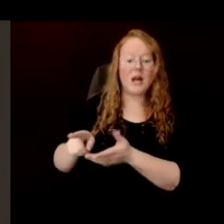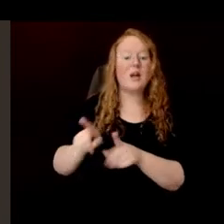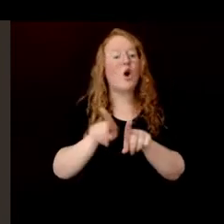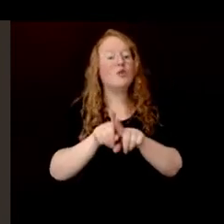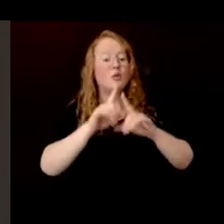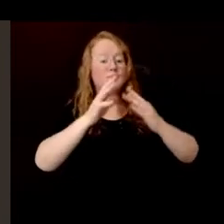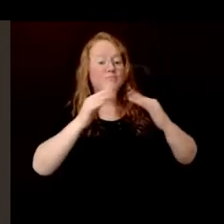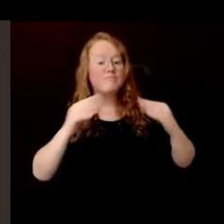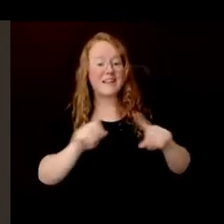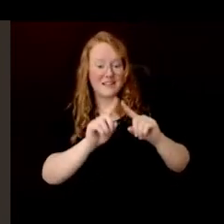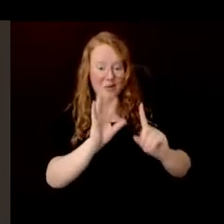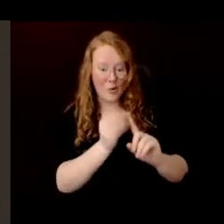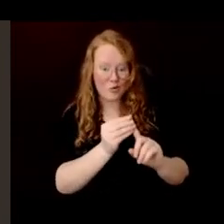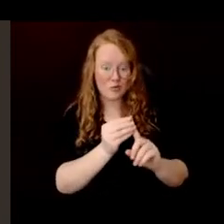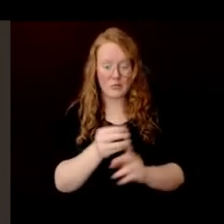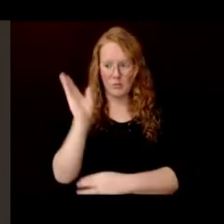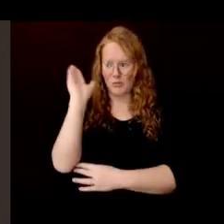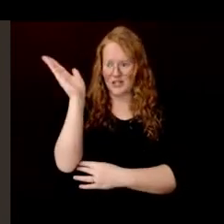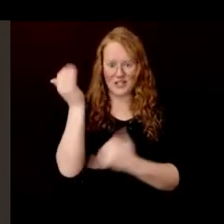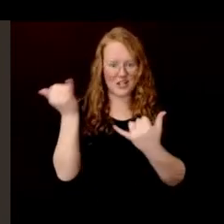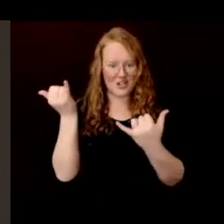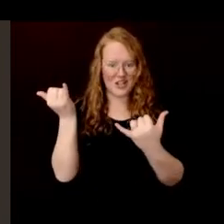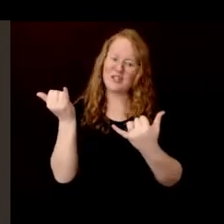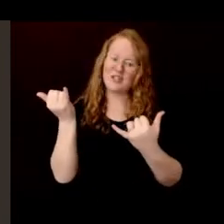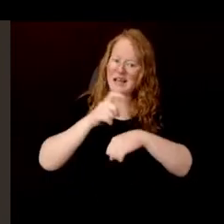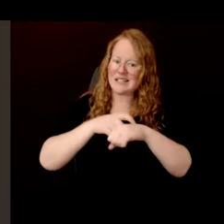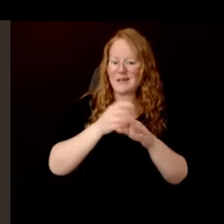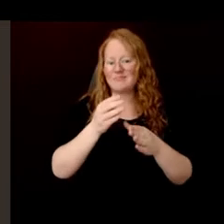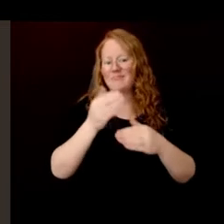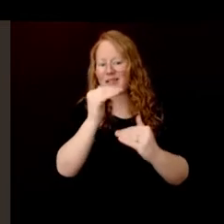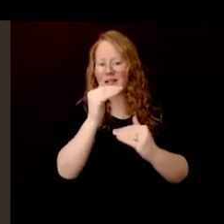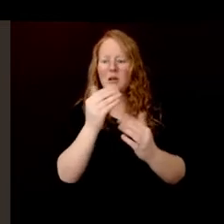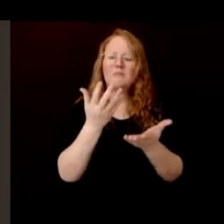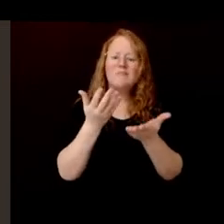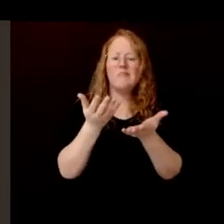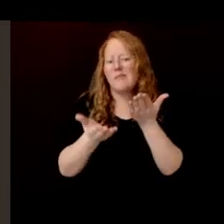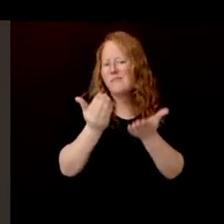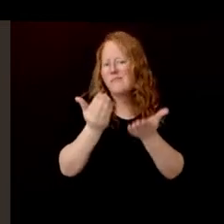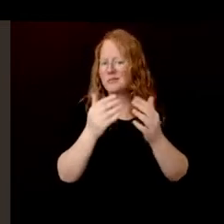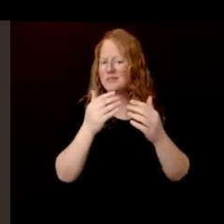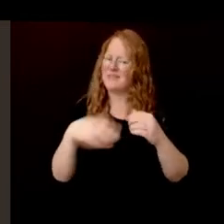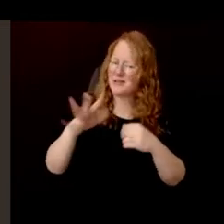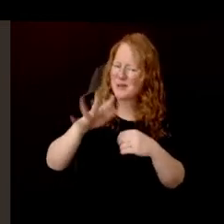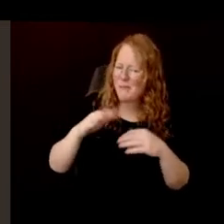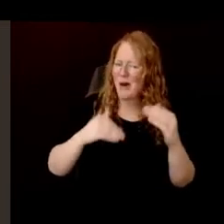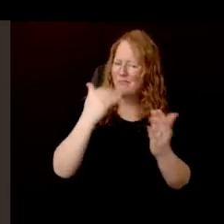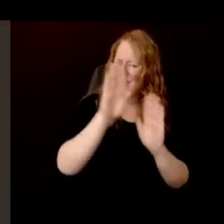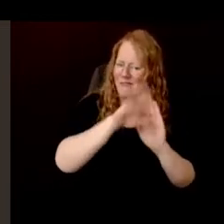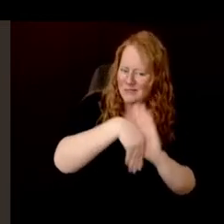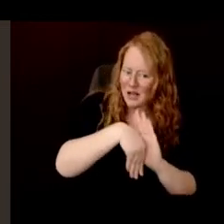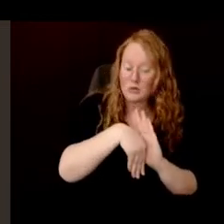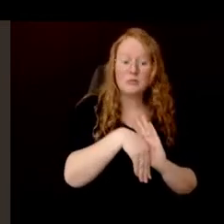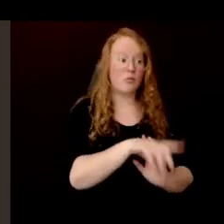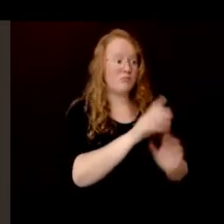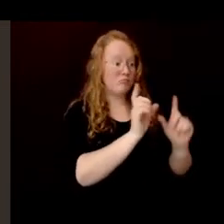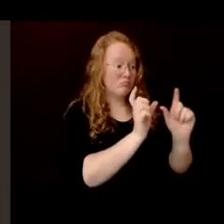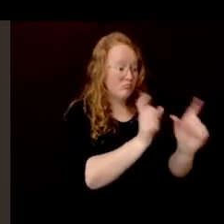The presentation today will last approximately 30 minutes, with a 20-minute presentation and time at the end for Q&A.